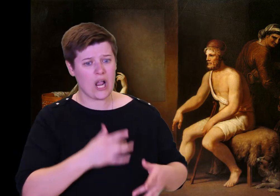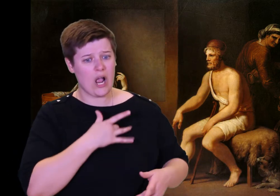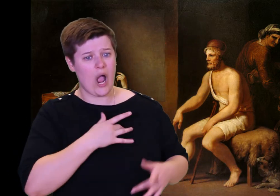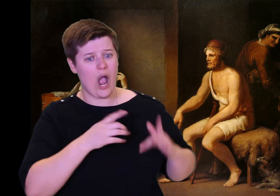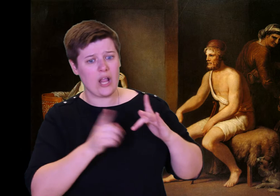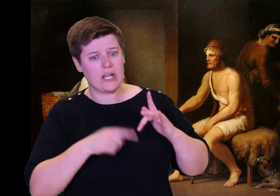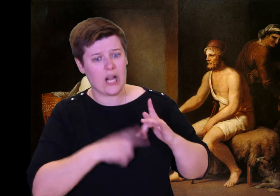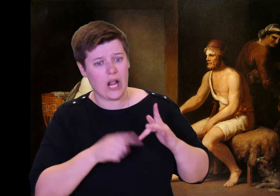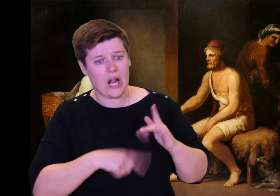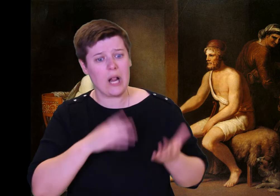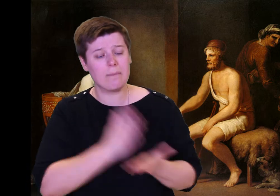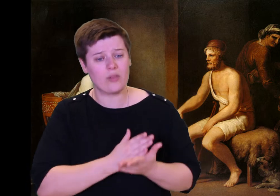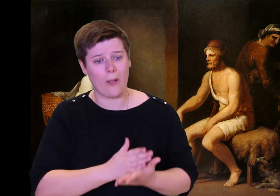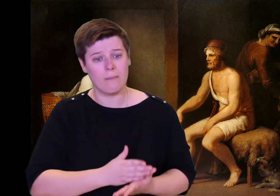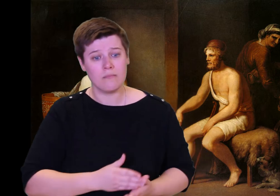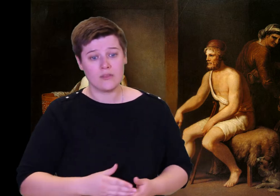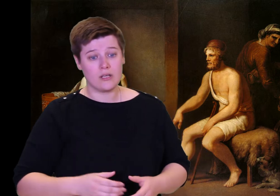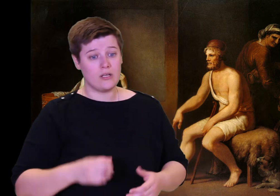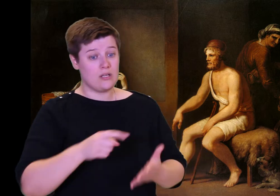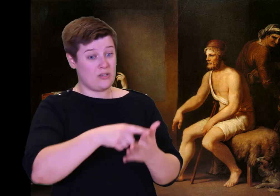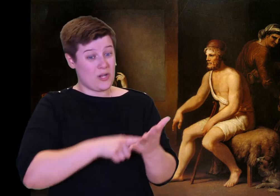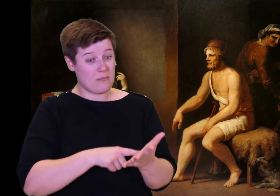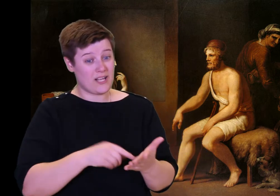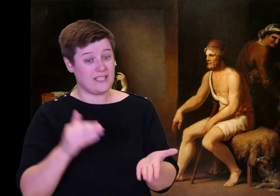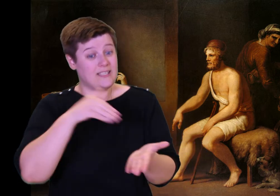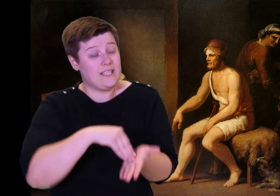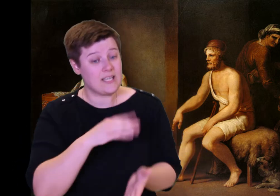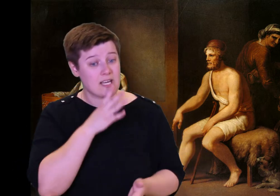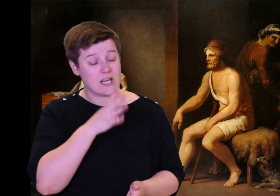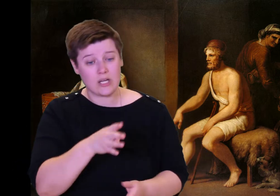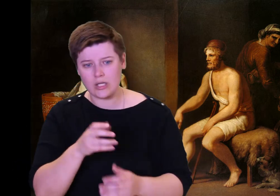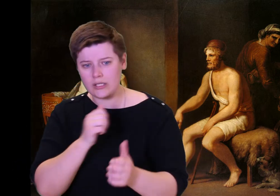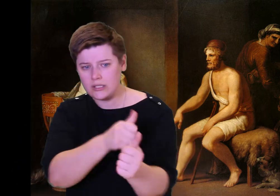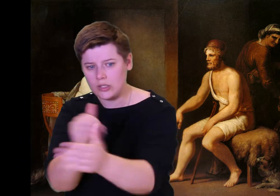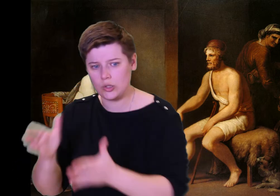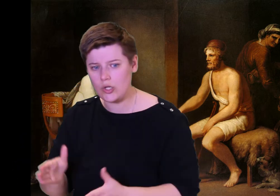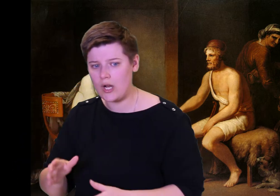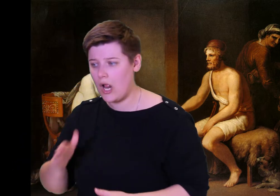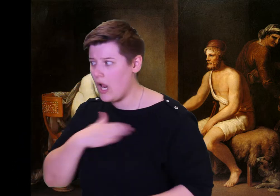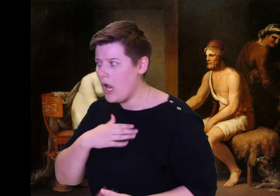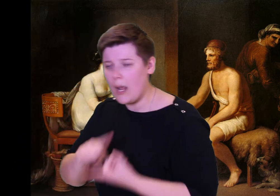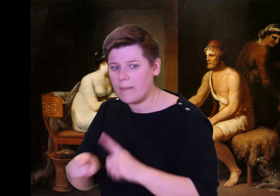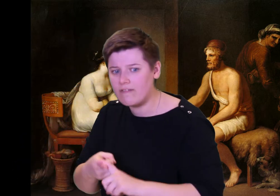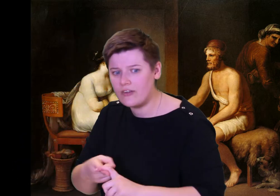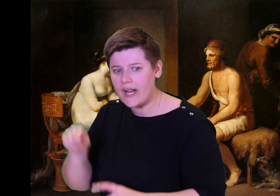Now he's slain, and quite rightly. Please, my lord, have mercy on your people!